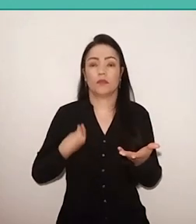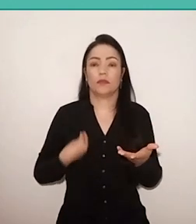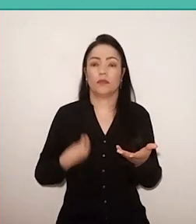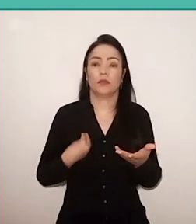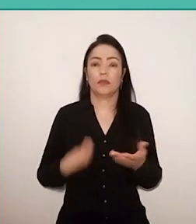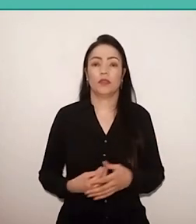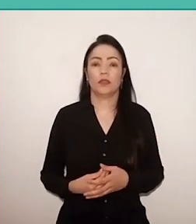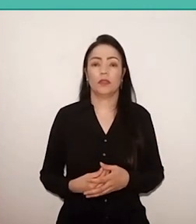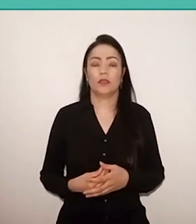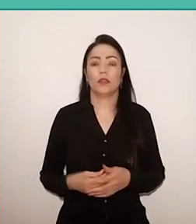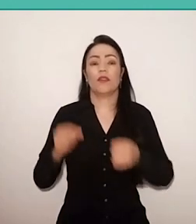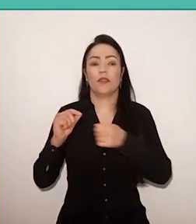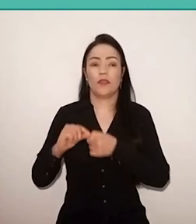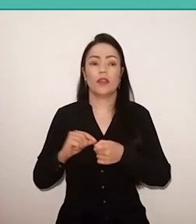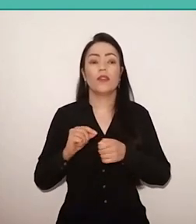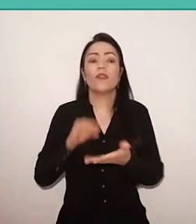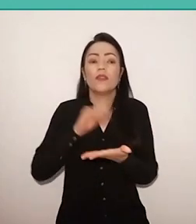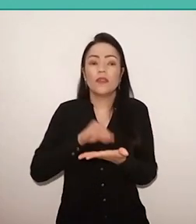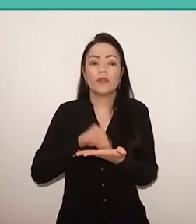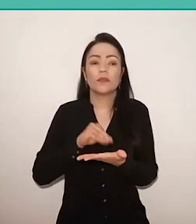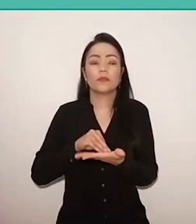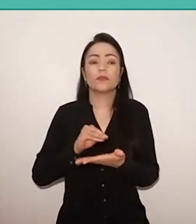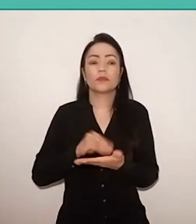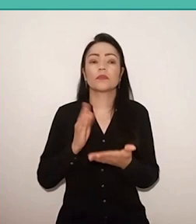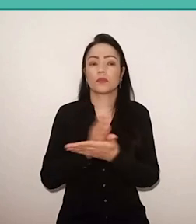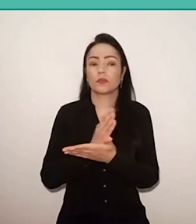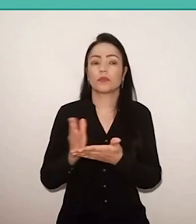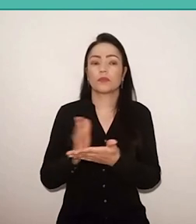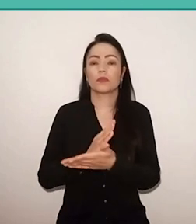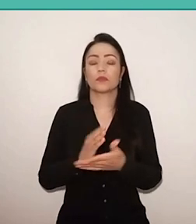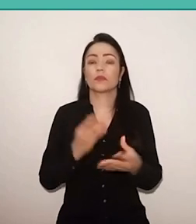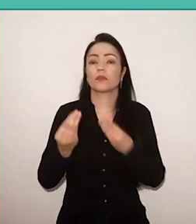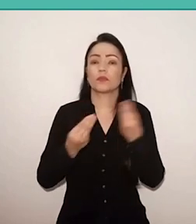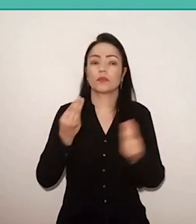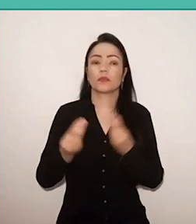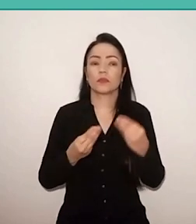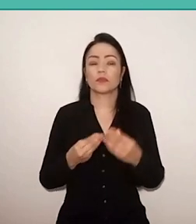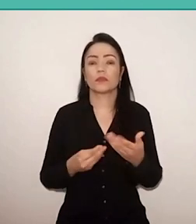voices like these are needed, of the two Paulos,